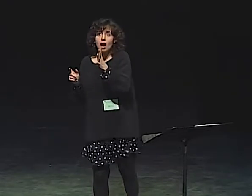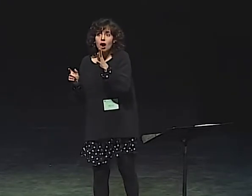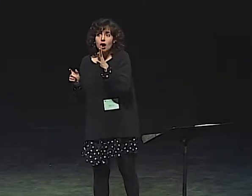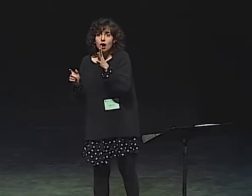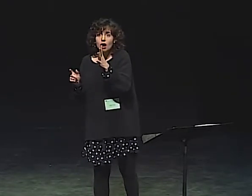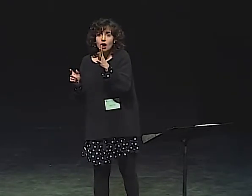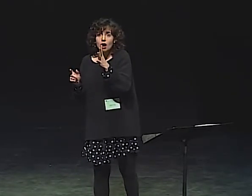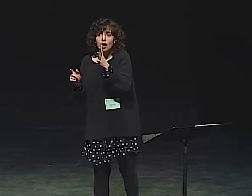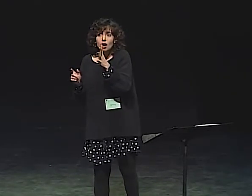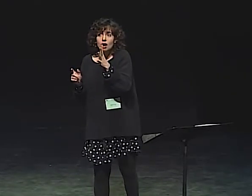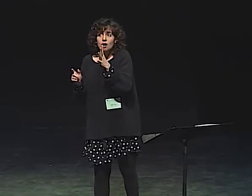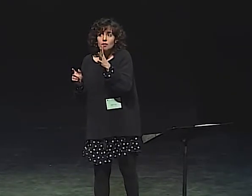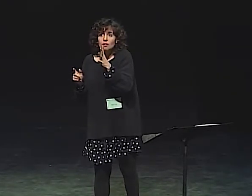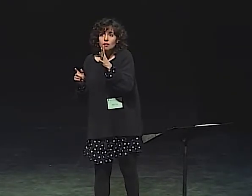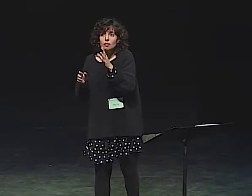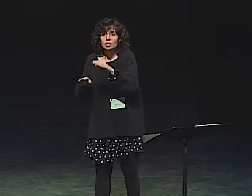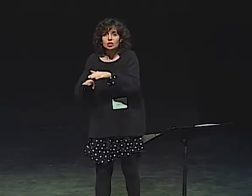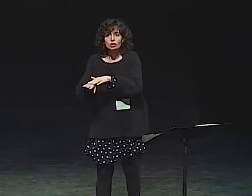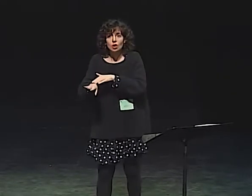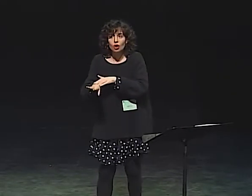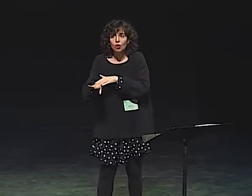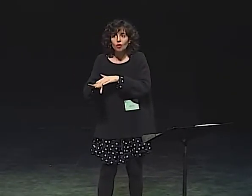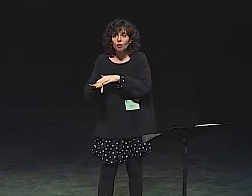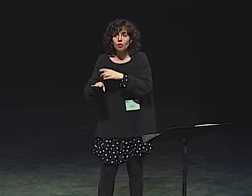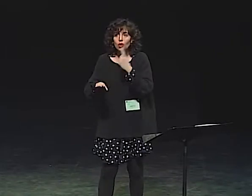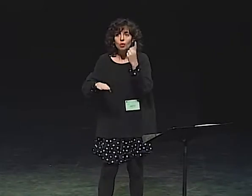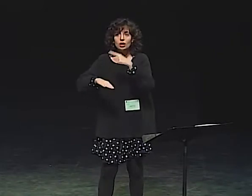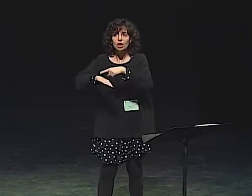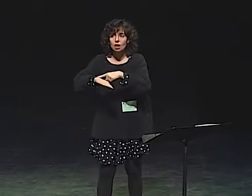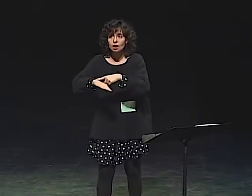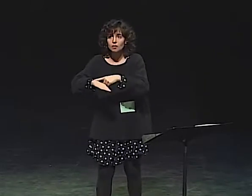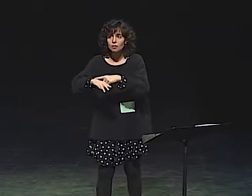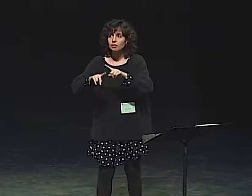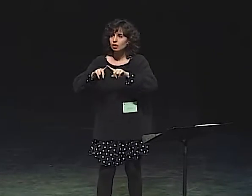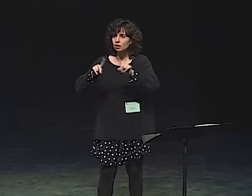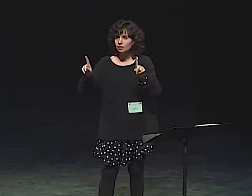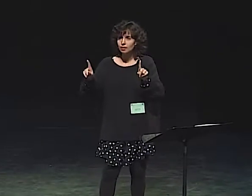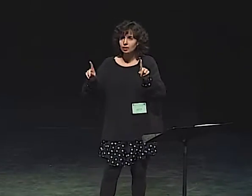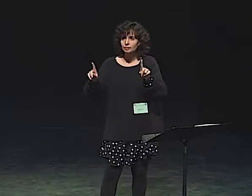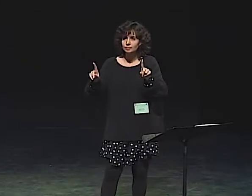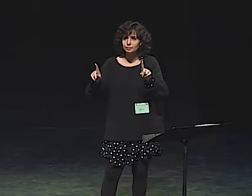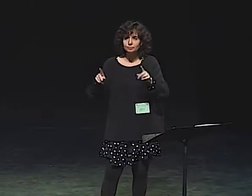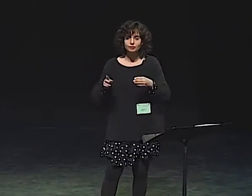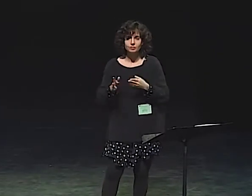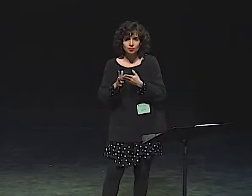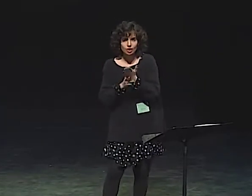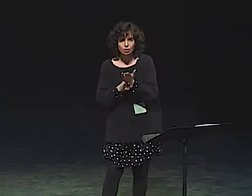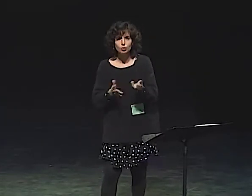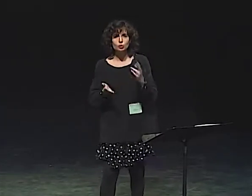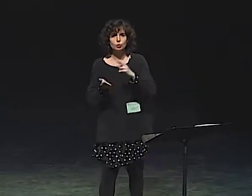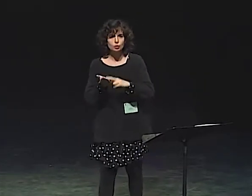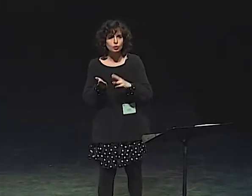BUT AS THE BAG LADY, JULIANNA SIGNS EACH SIGN SLOWLY.